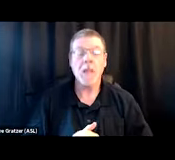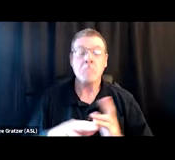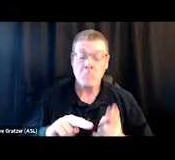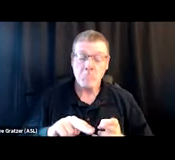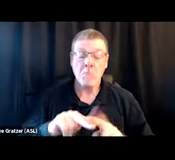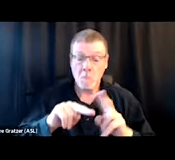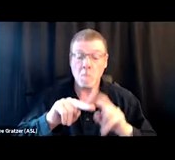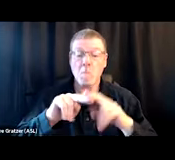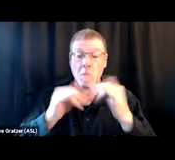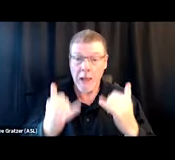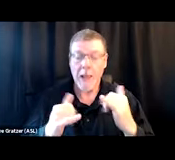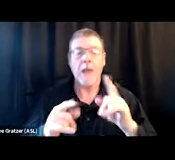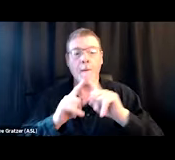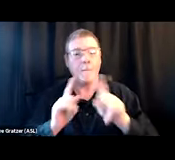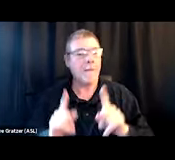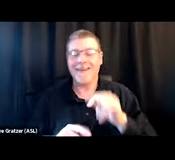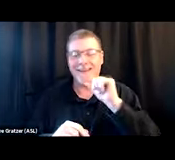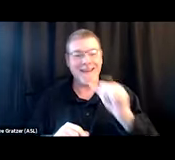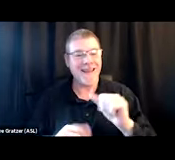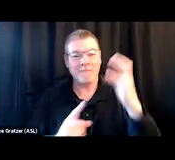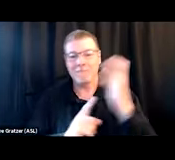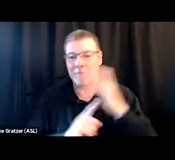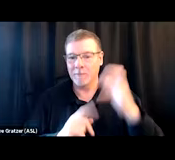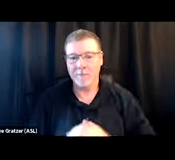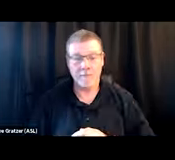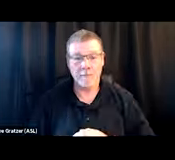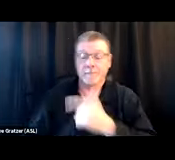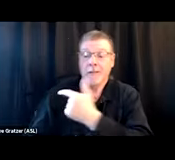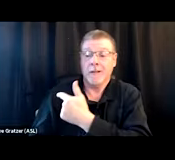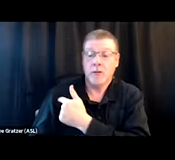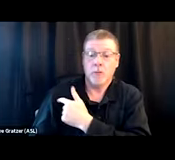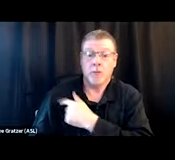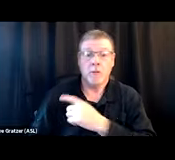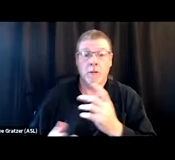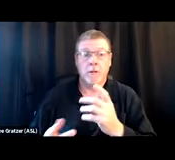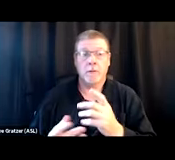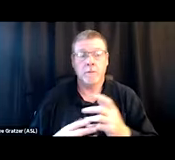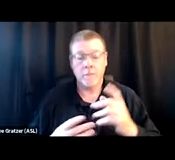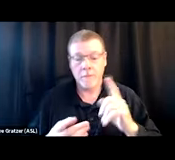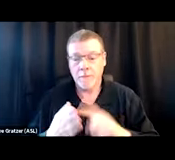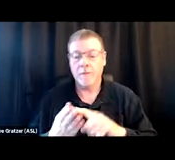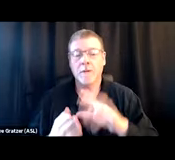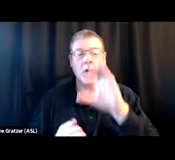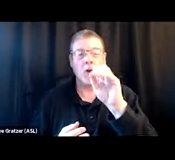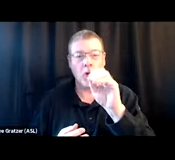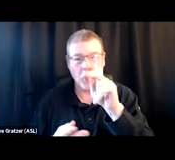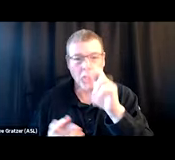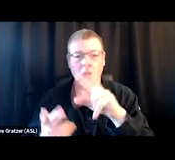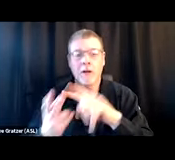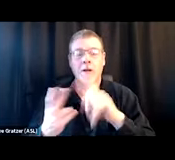but it's not something mainstream. You can go order syringes, Bio-bins, tourniquets, cookers, and cottons from McKesson or Medline,